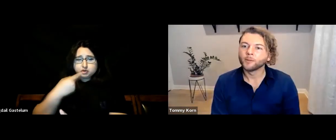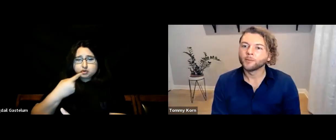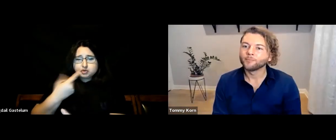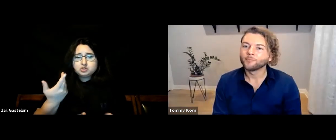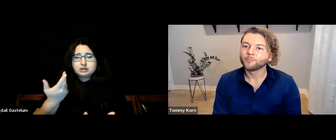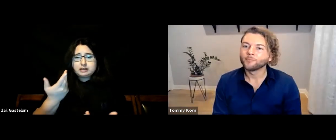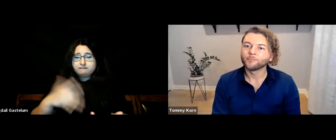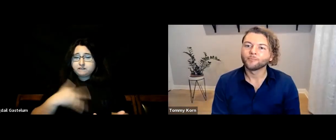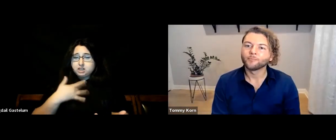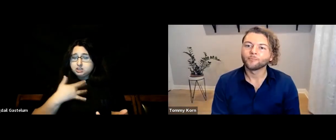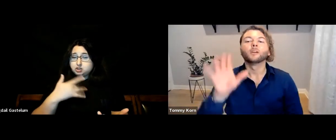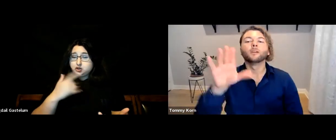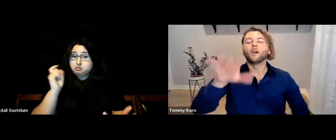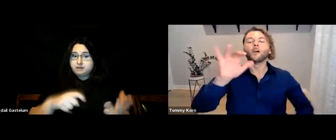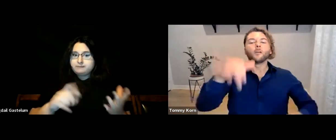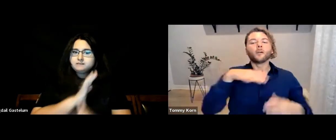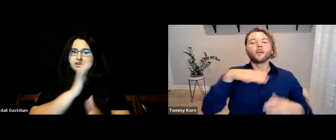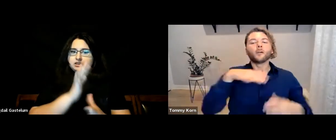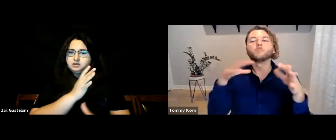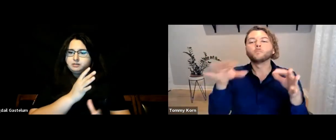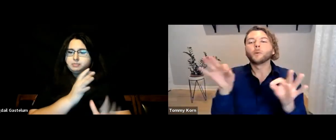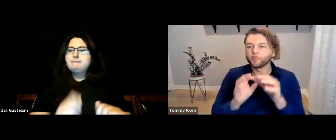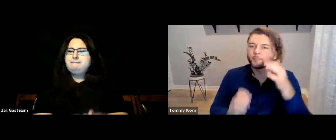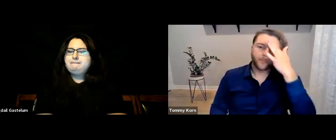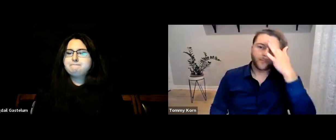[from chat: …that you feel doesn’t necessarily need to be prioritized to a Deaf person?] [Tommy] Okay, this is important.